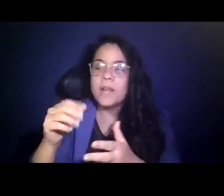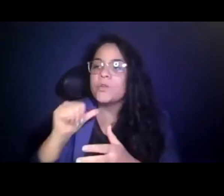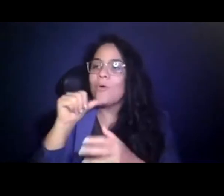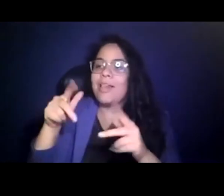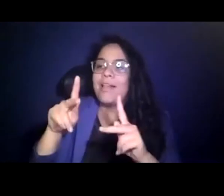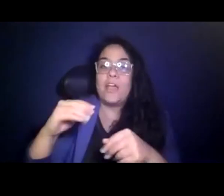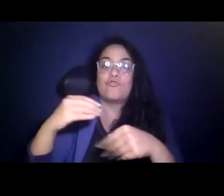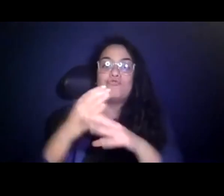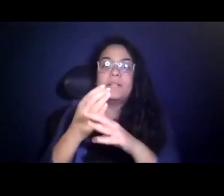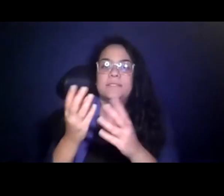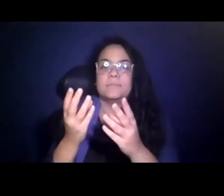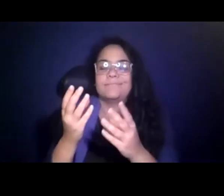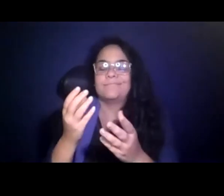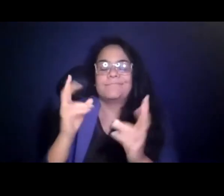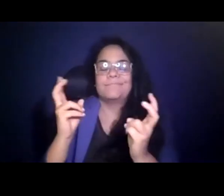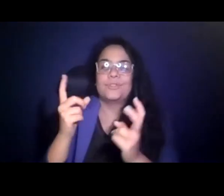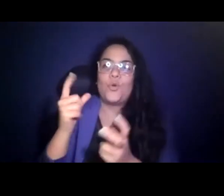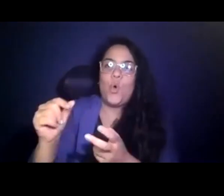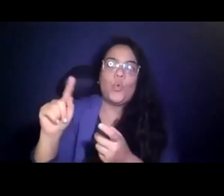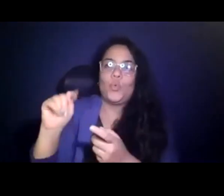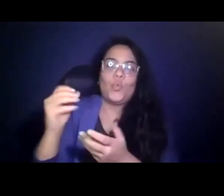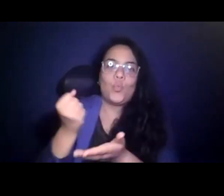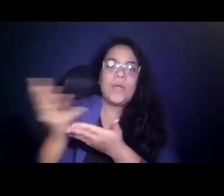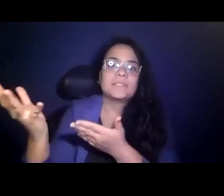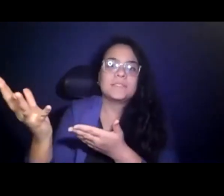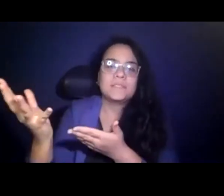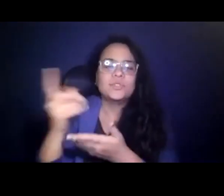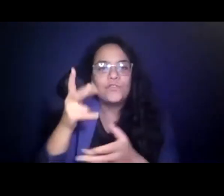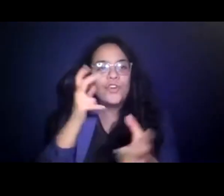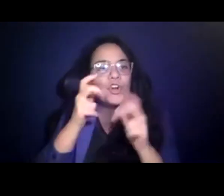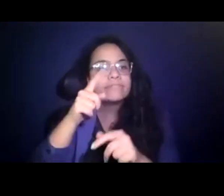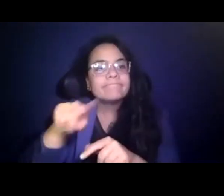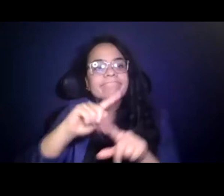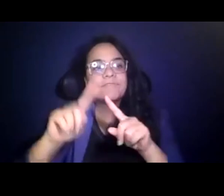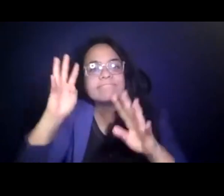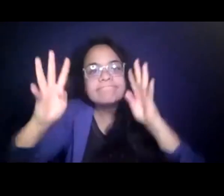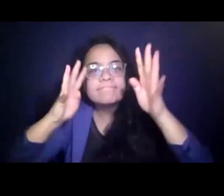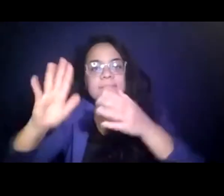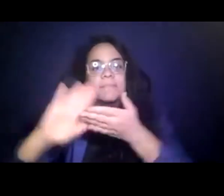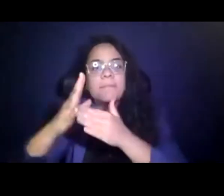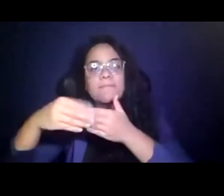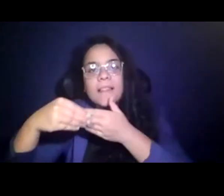15:22:48 All of us engaged in creativity and flexibility in how to adapt to these issues